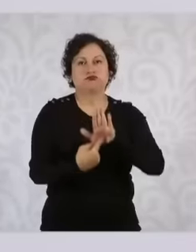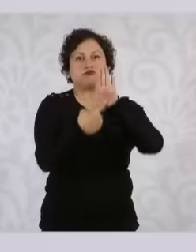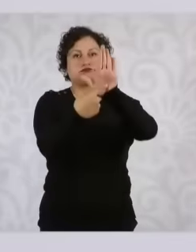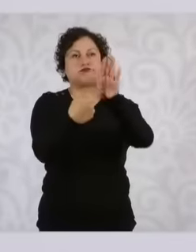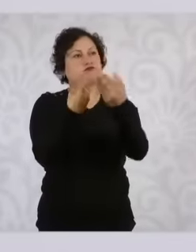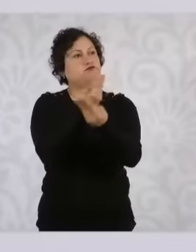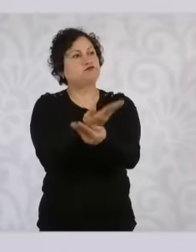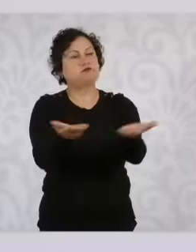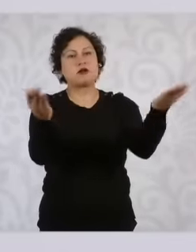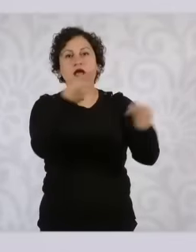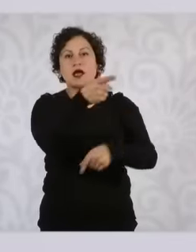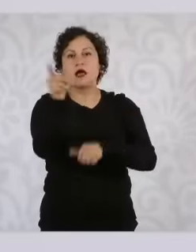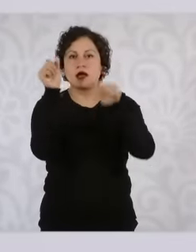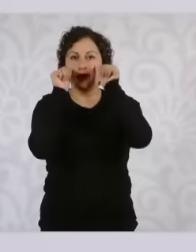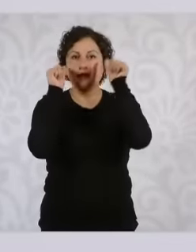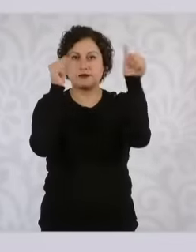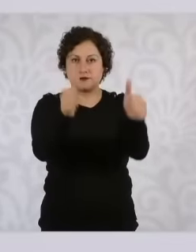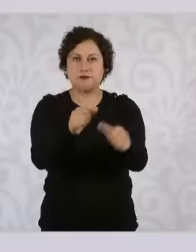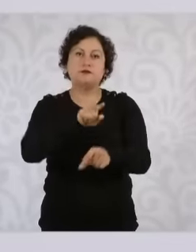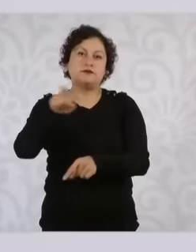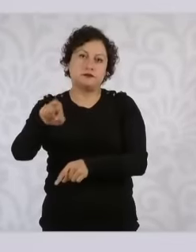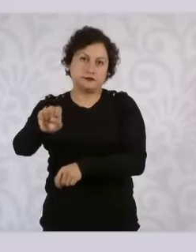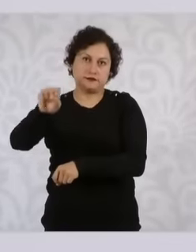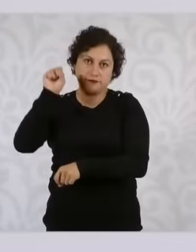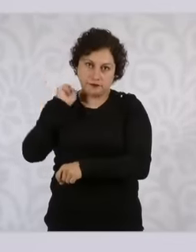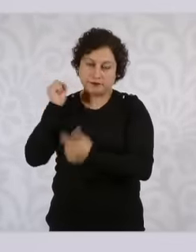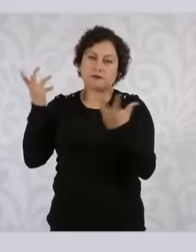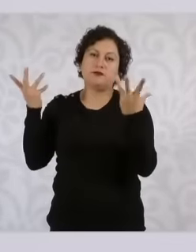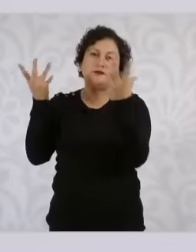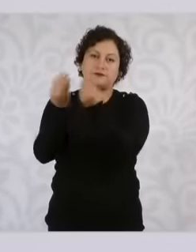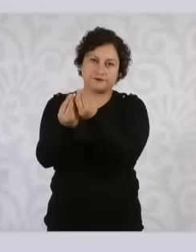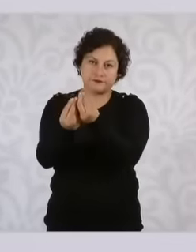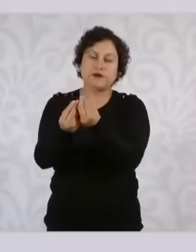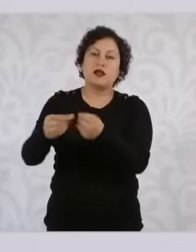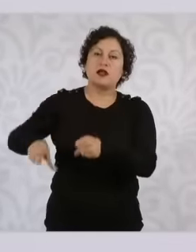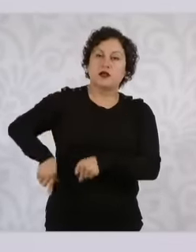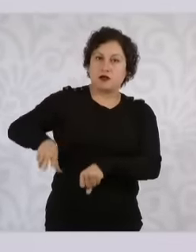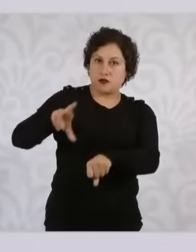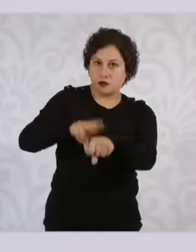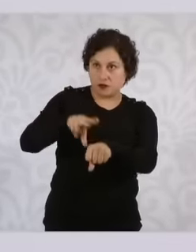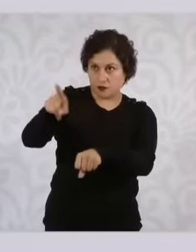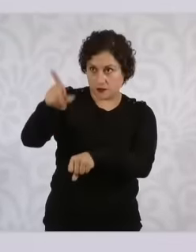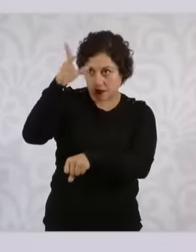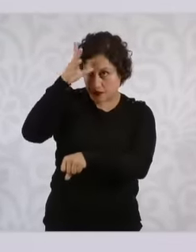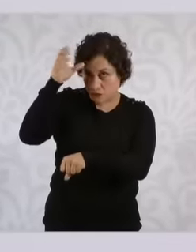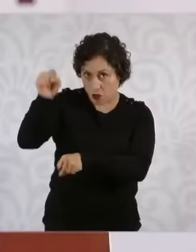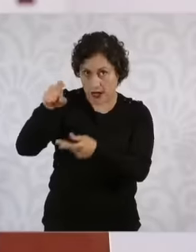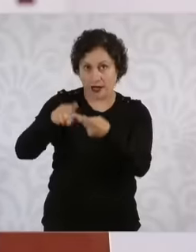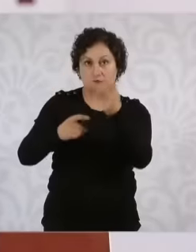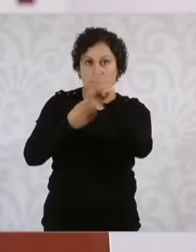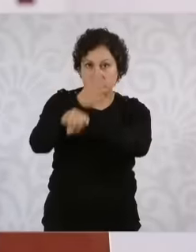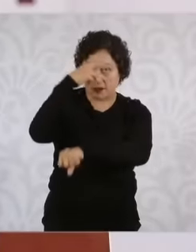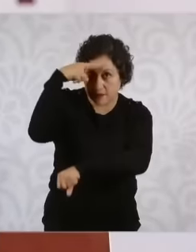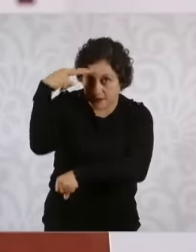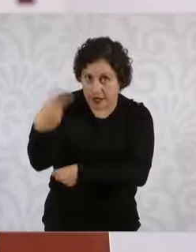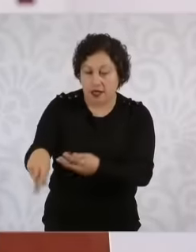with the cabinet of the government of Mexico, the cabinet of the government of the State of Morelos, and we strengthen